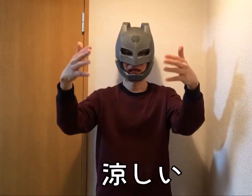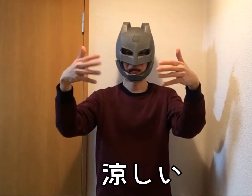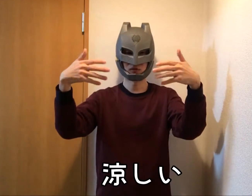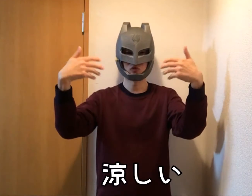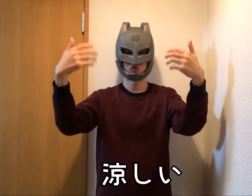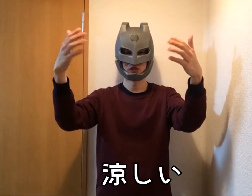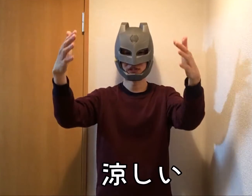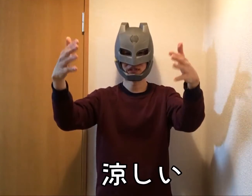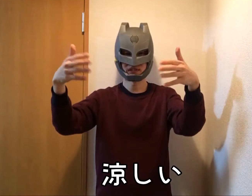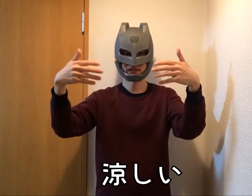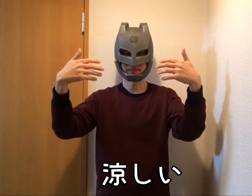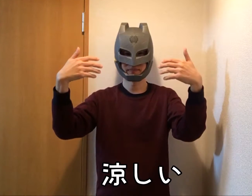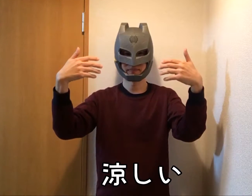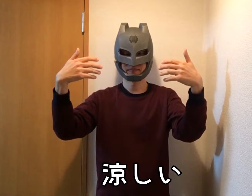Cool